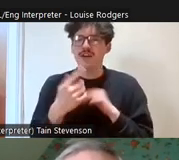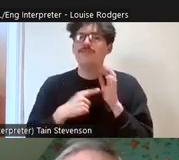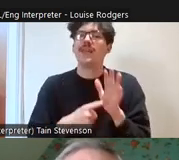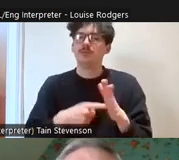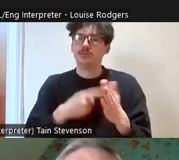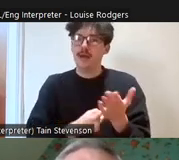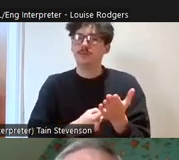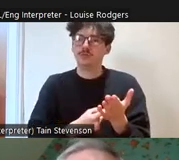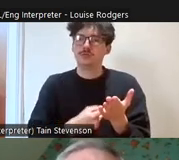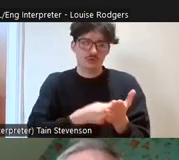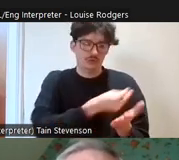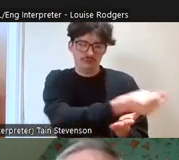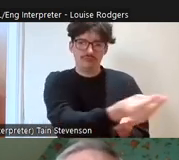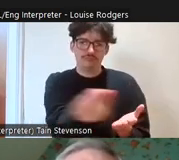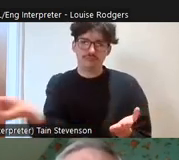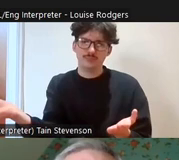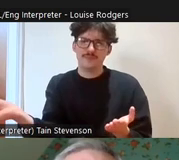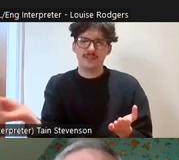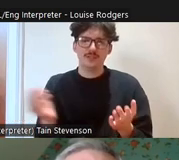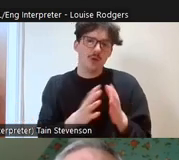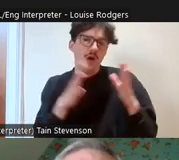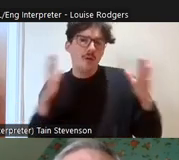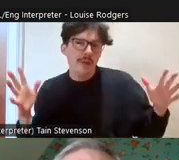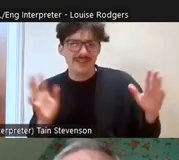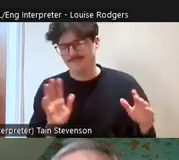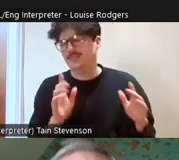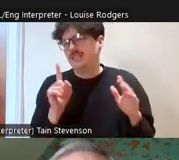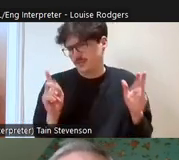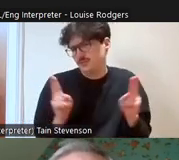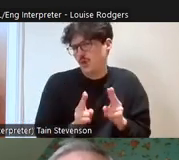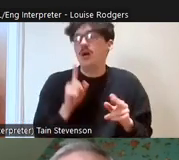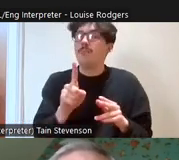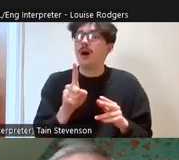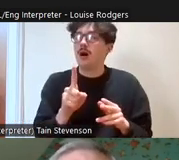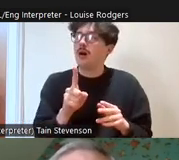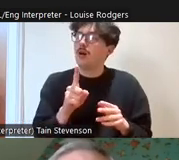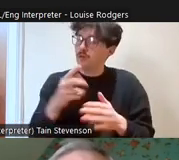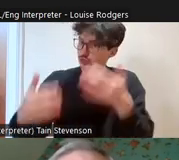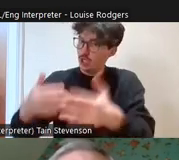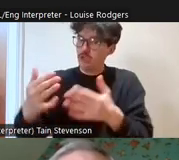give out, so it's a small grants campaign but it does have quite amazing results for the amount of